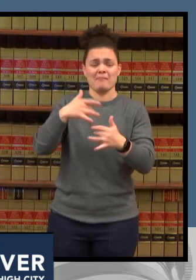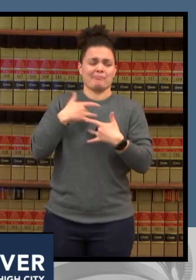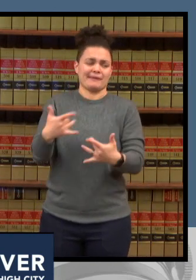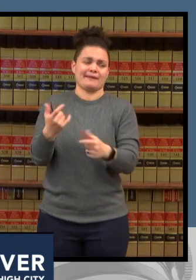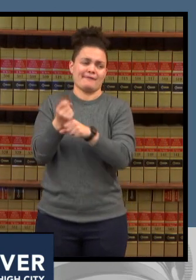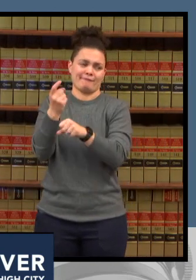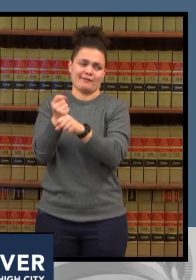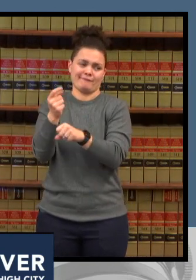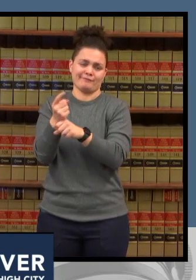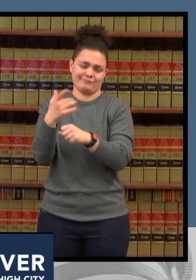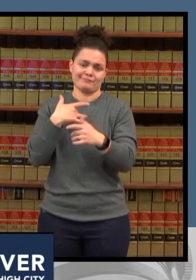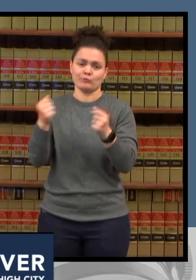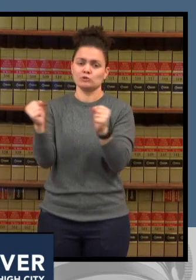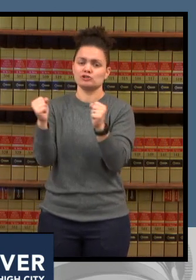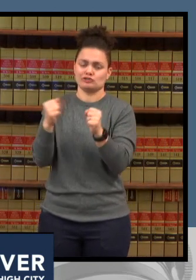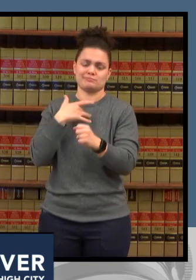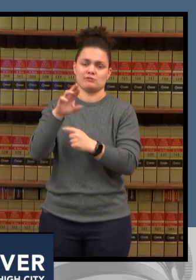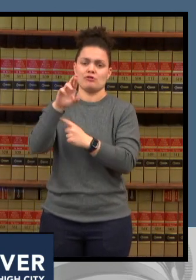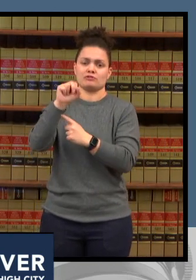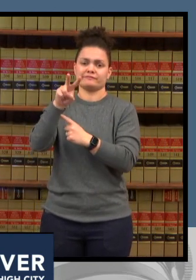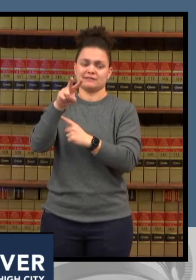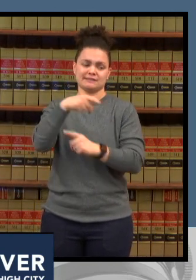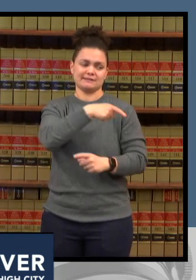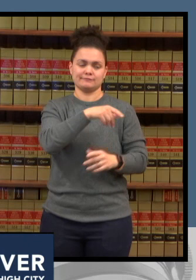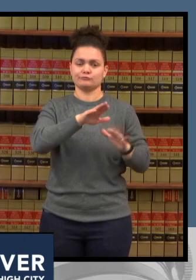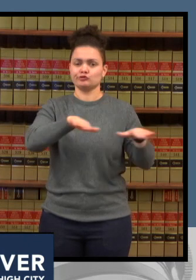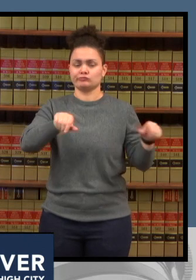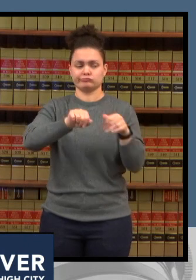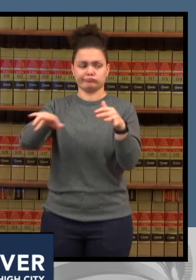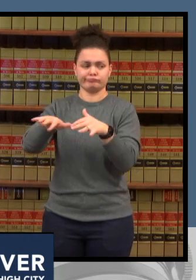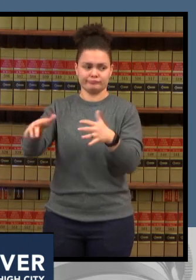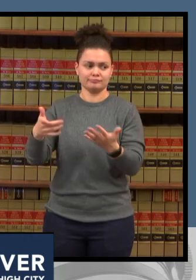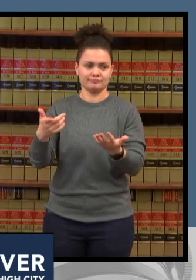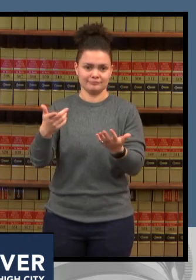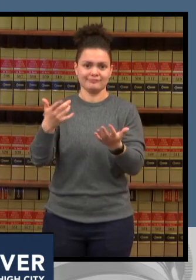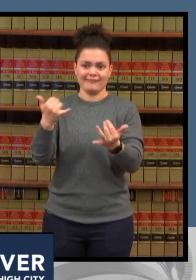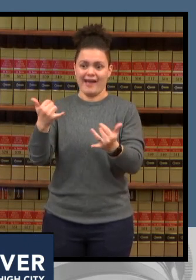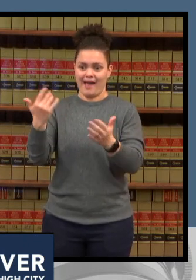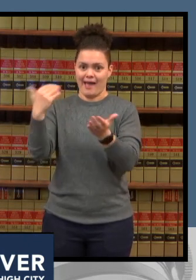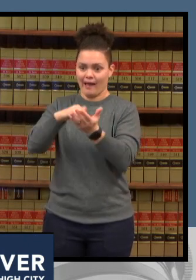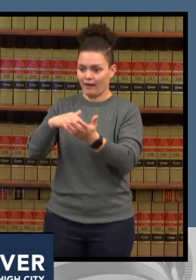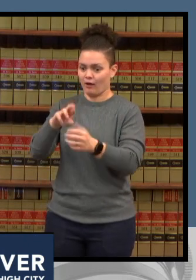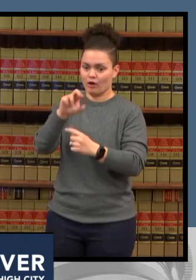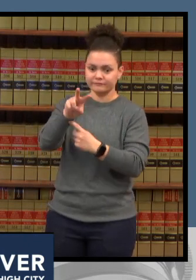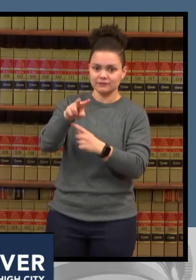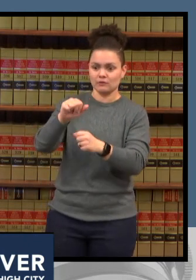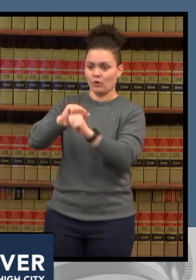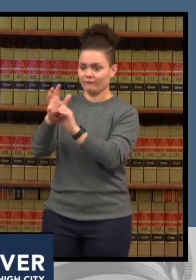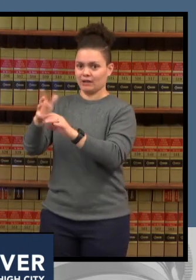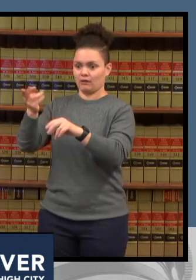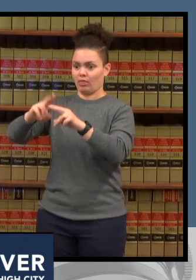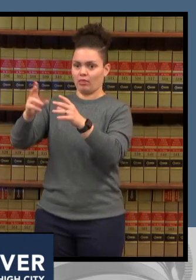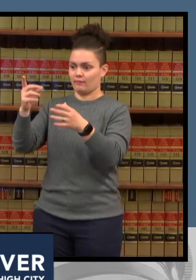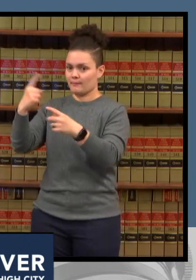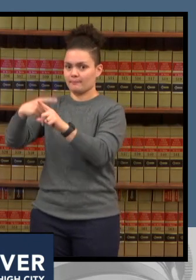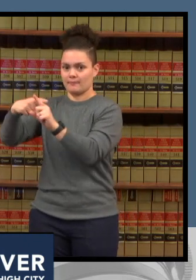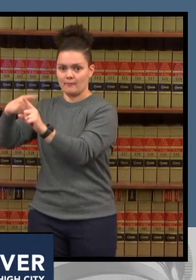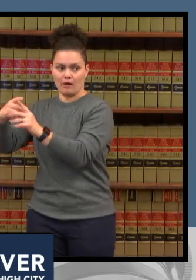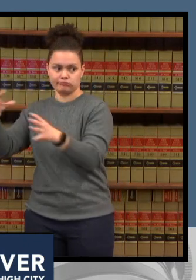about march uh for the first time in in human history as far as we know rsv hit north america